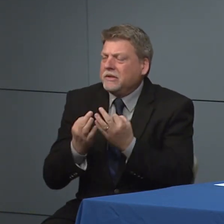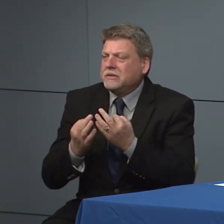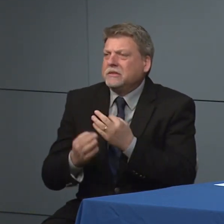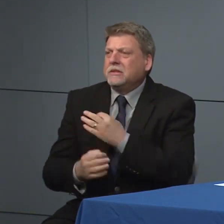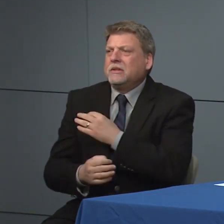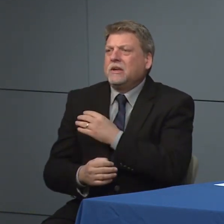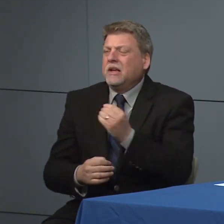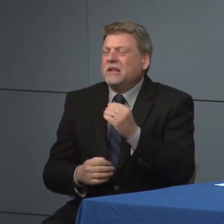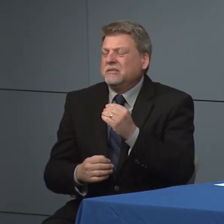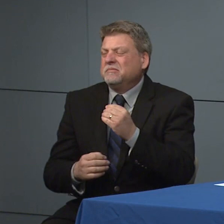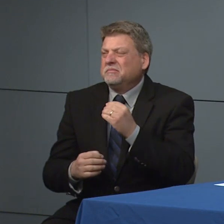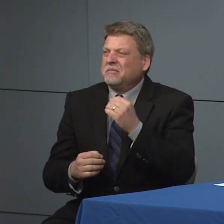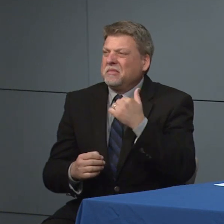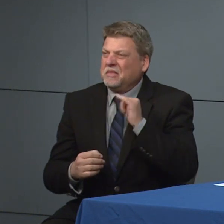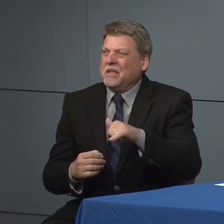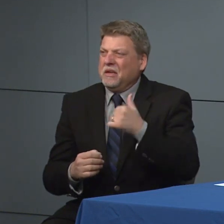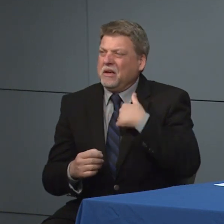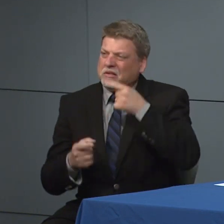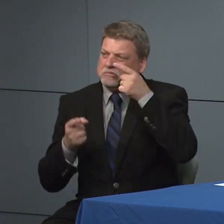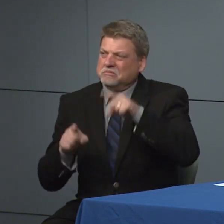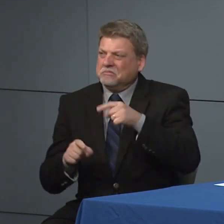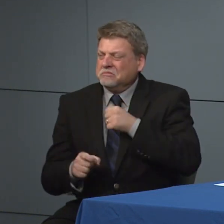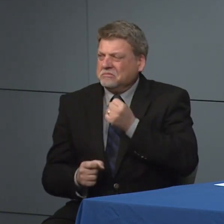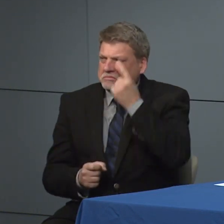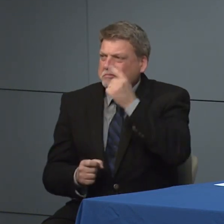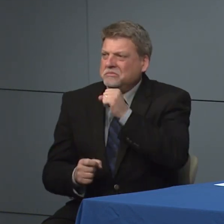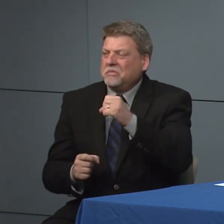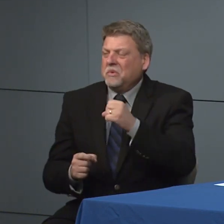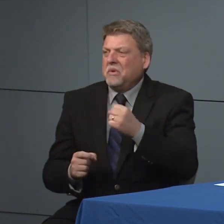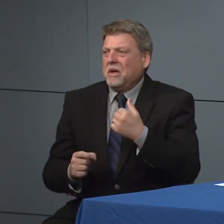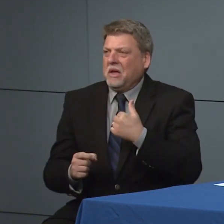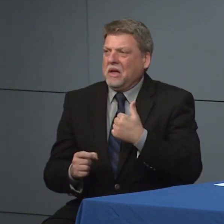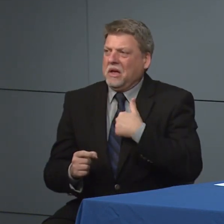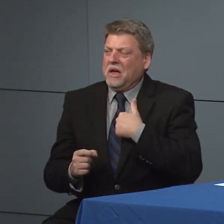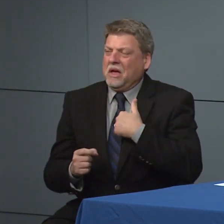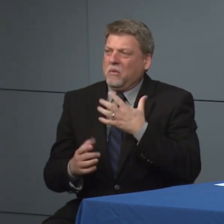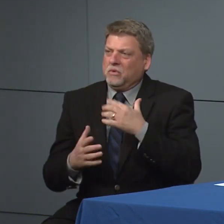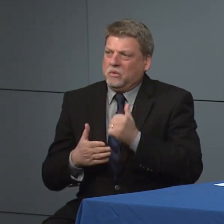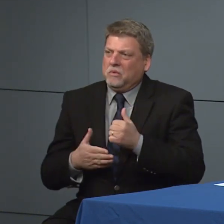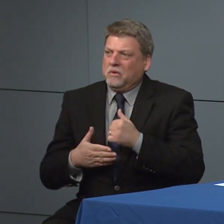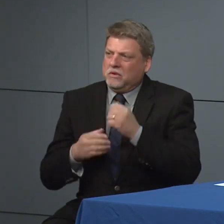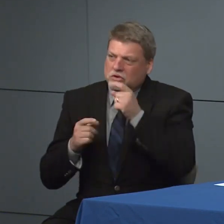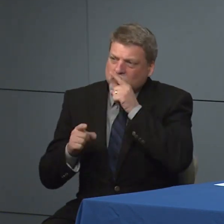before we take some questions let me just proactively share some comments that I know people have questions about